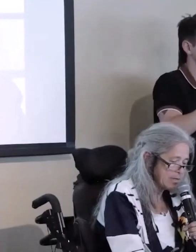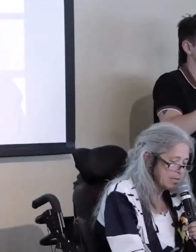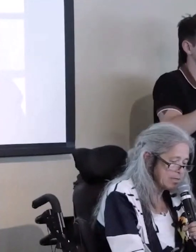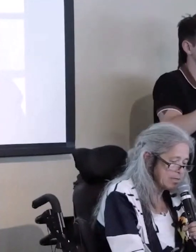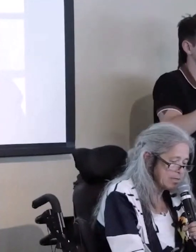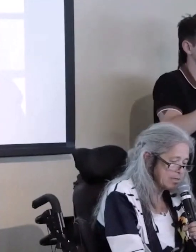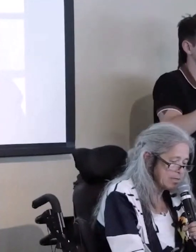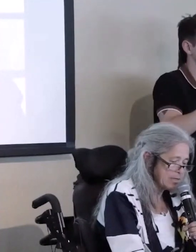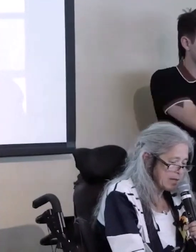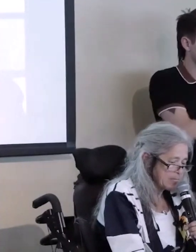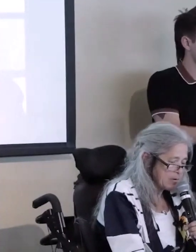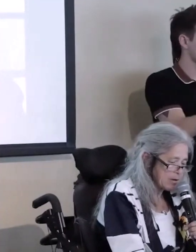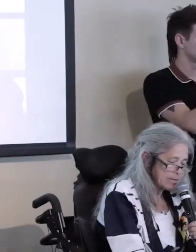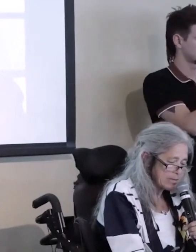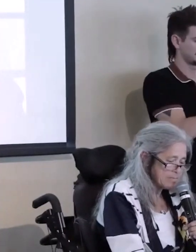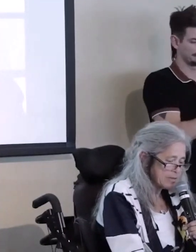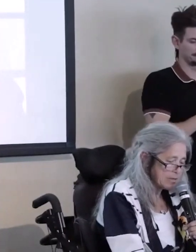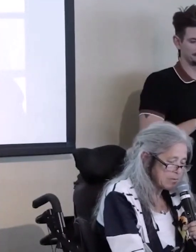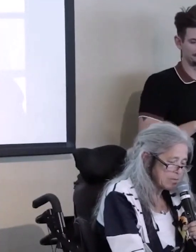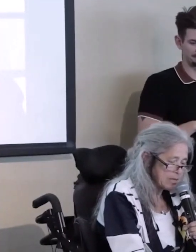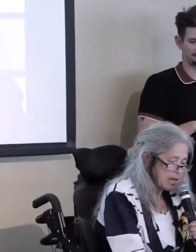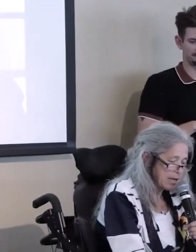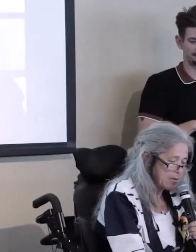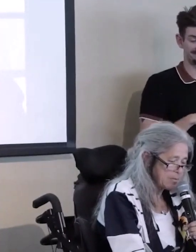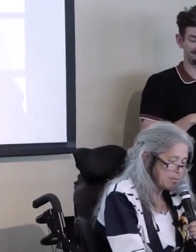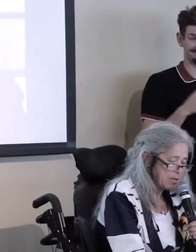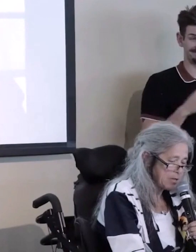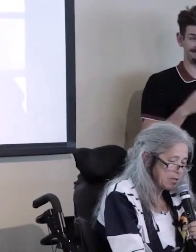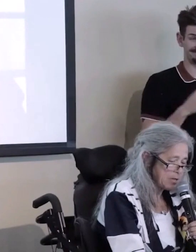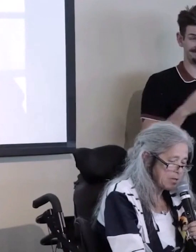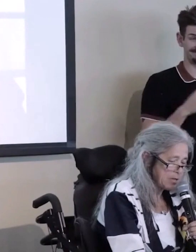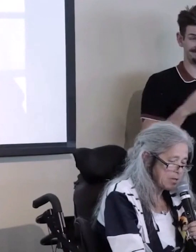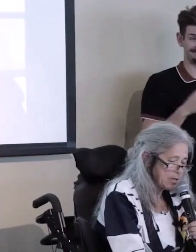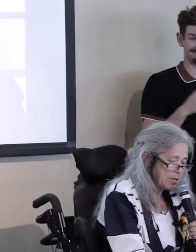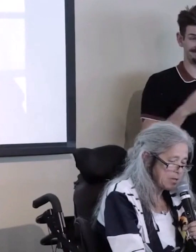At the time, cross-disability was not happening, or at least not happening well...